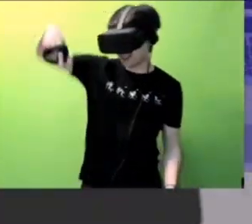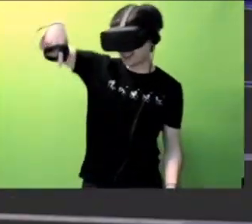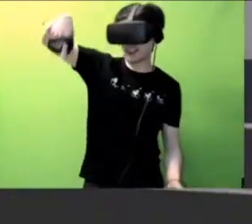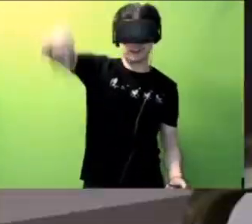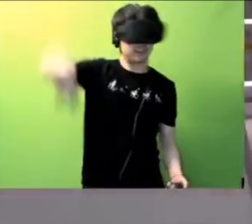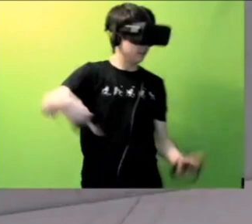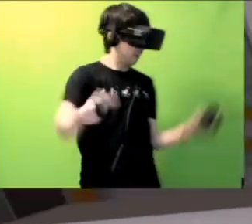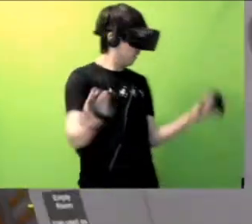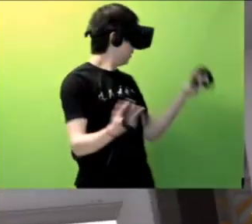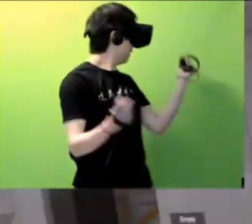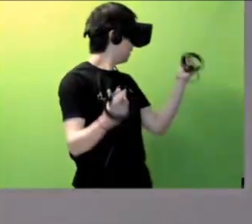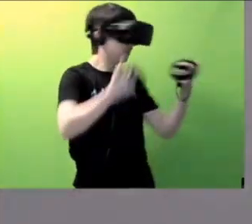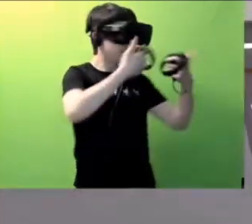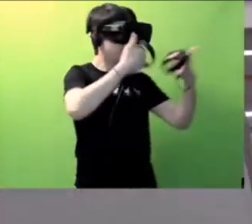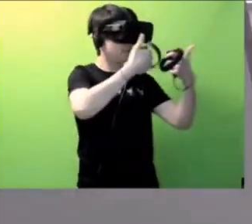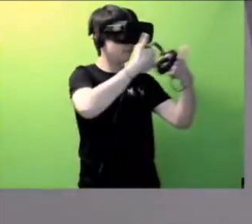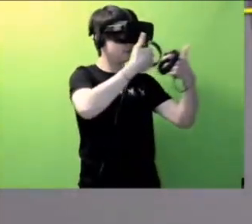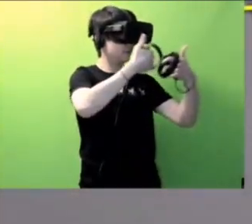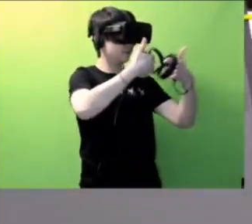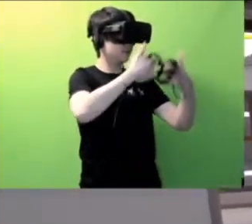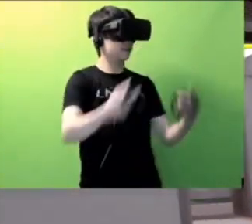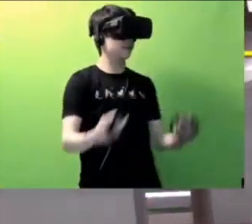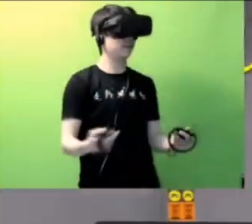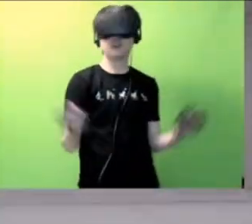This is the game room